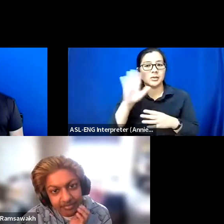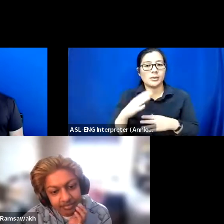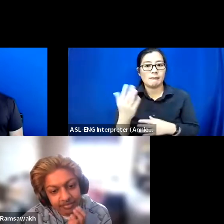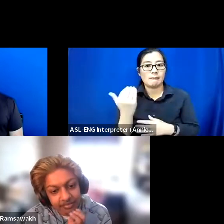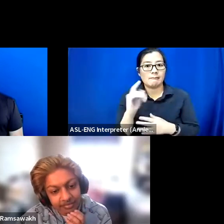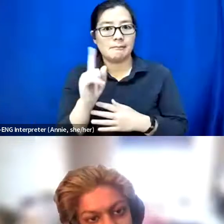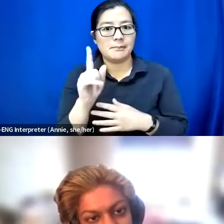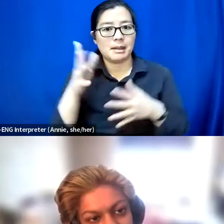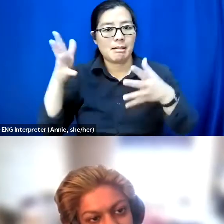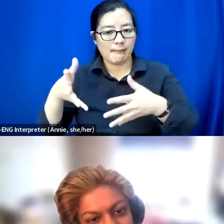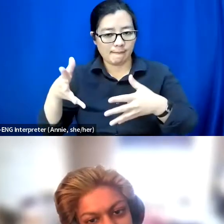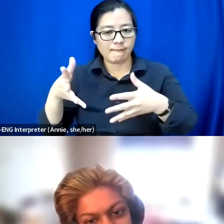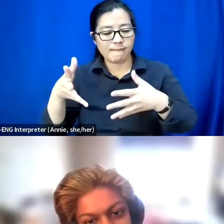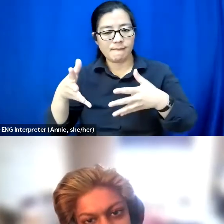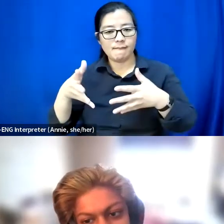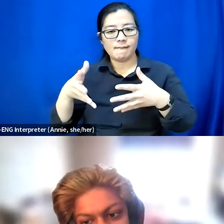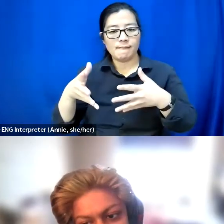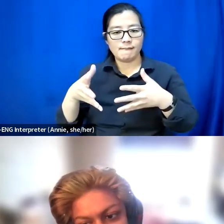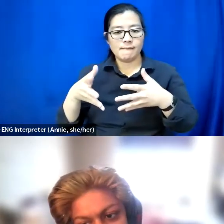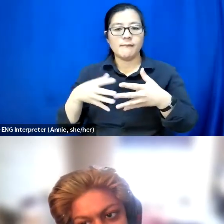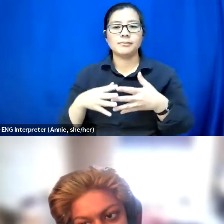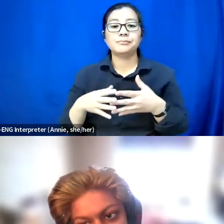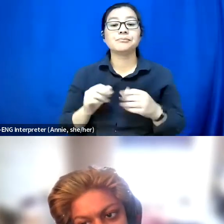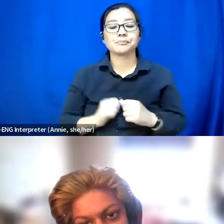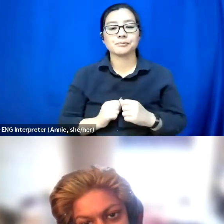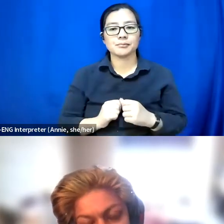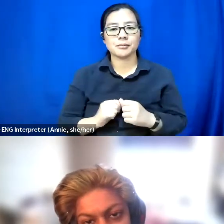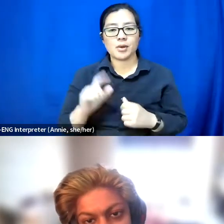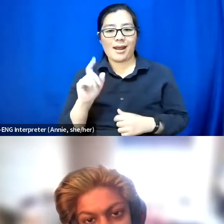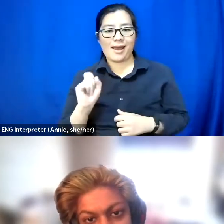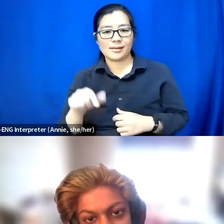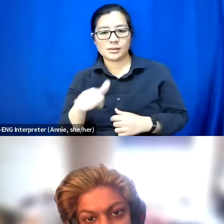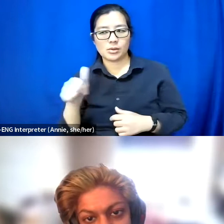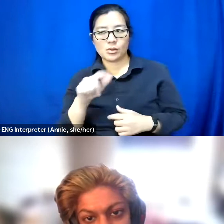So I'm going to ask another question from Emily.